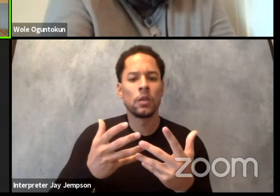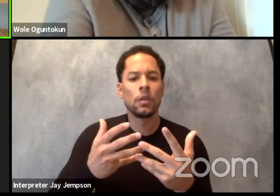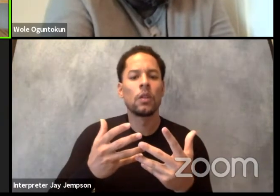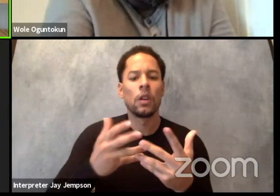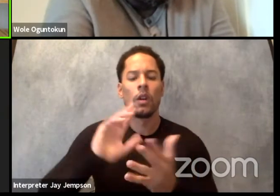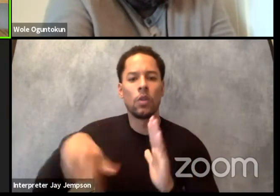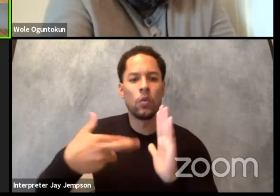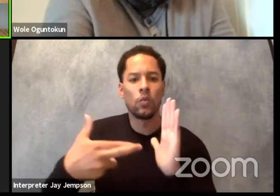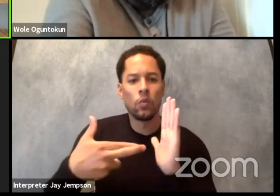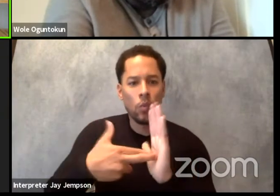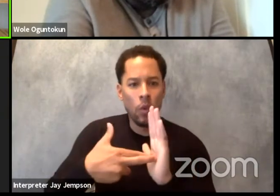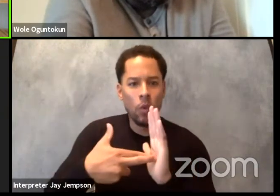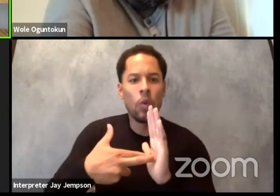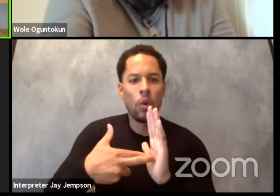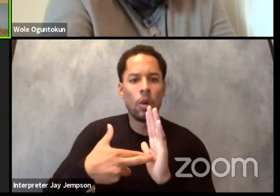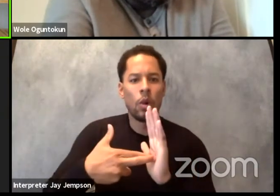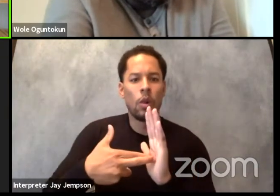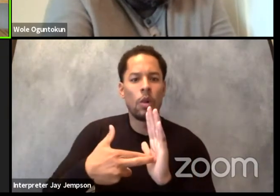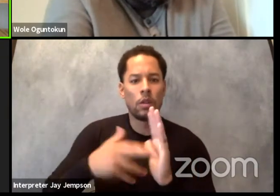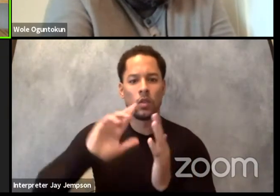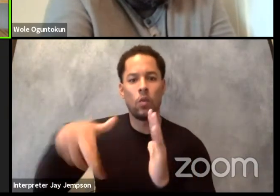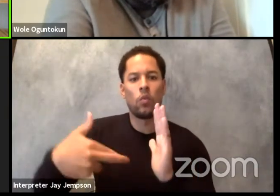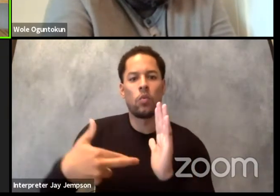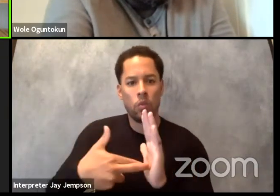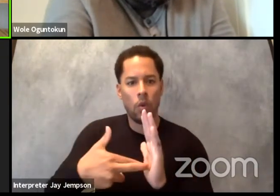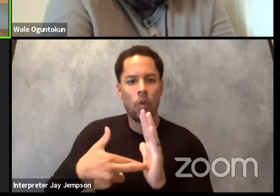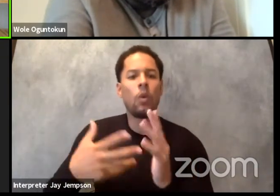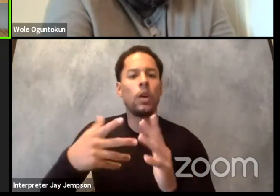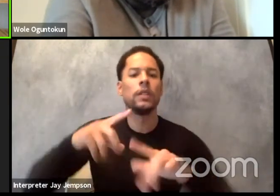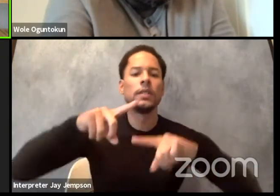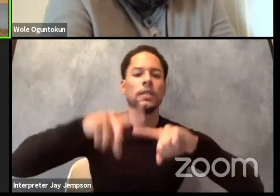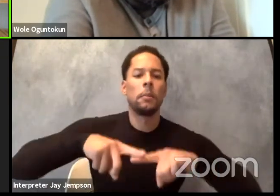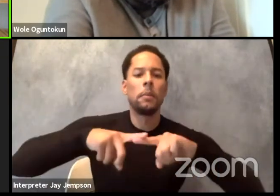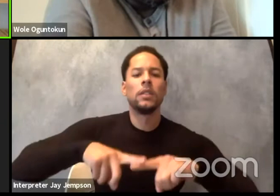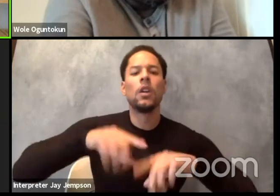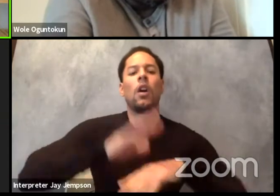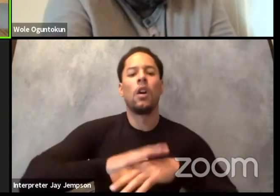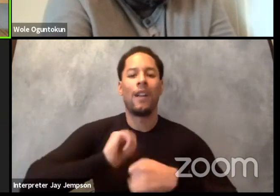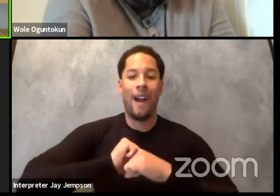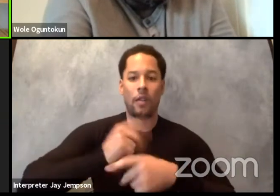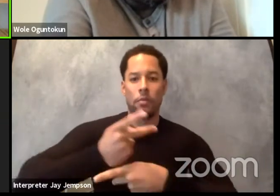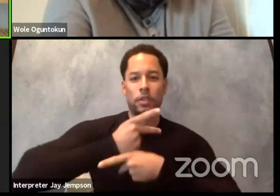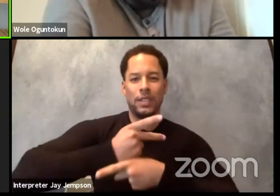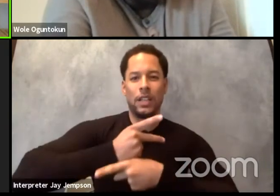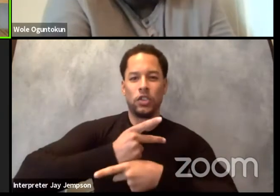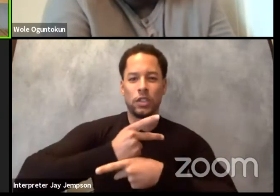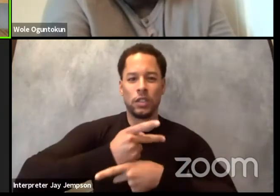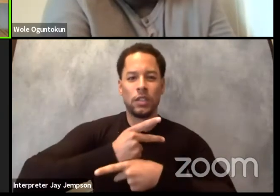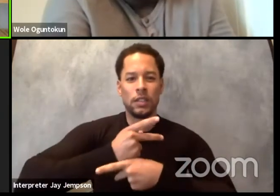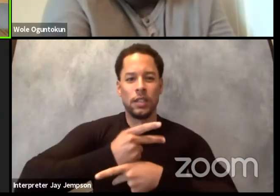around functioning as a dramaturge within the context of production. I'd would like to come to Oga Wole now, to really speak to this question